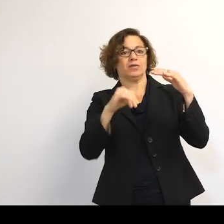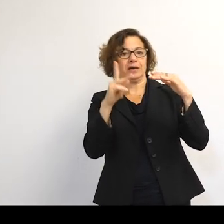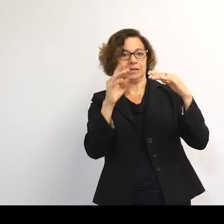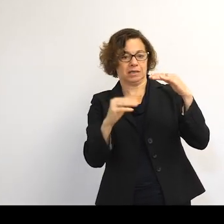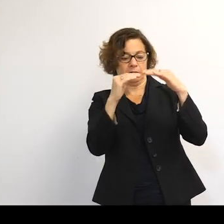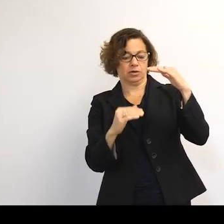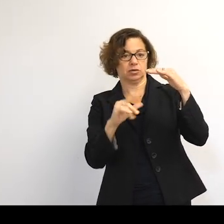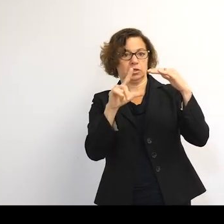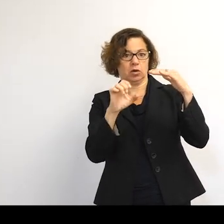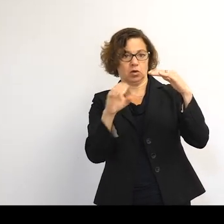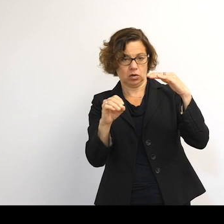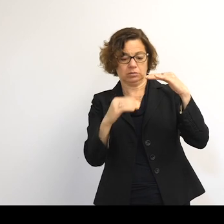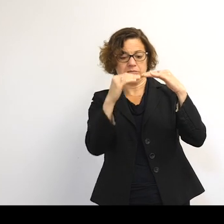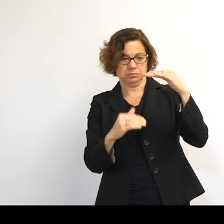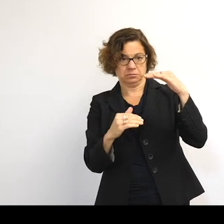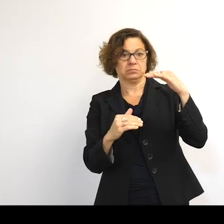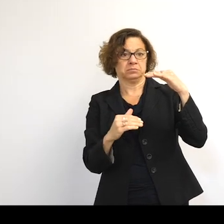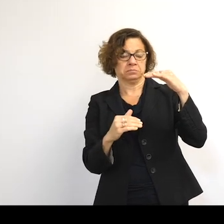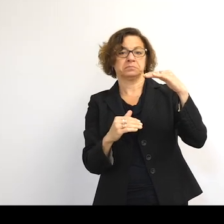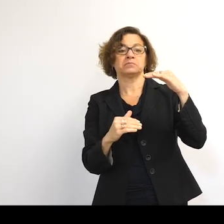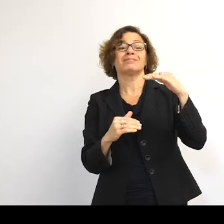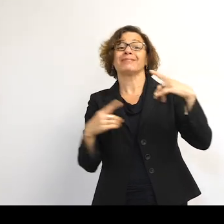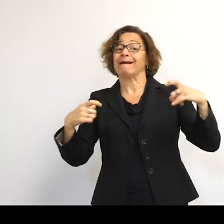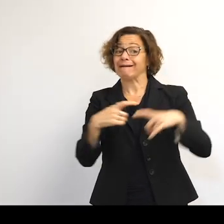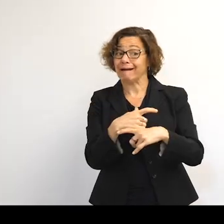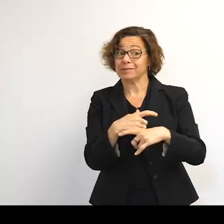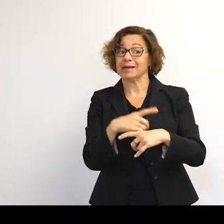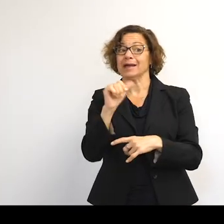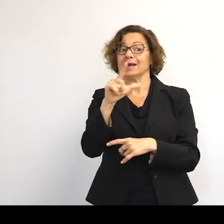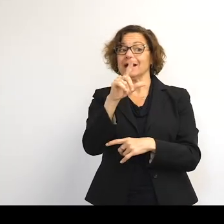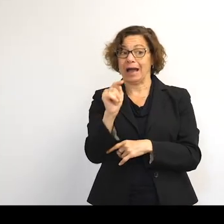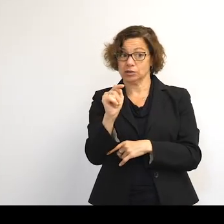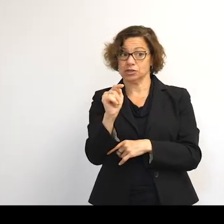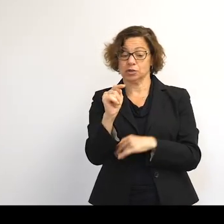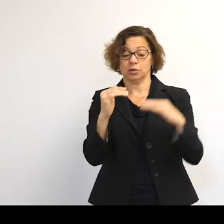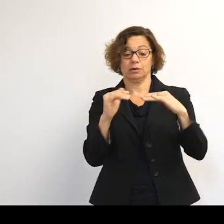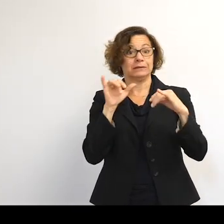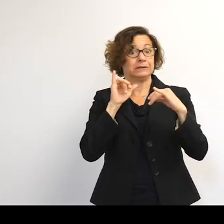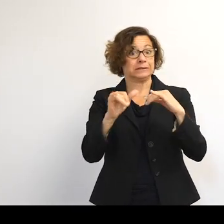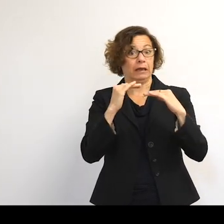But to complicate matters, an object's altitude in orbit isn't always constant.